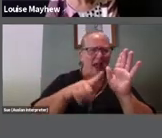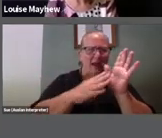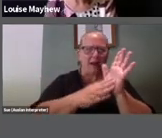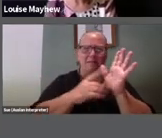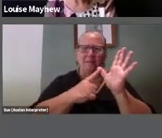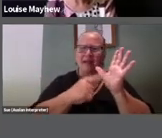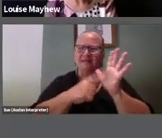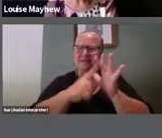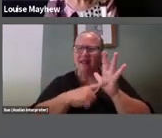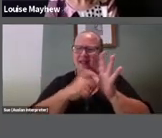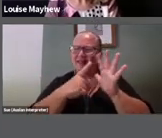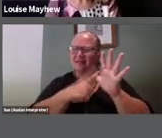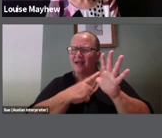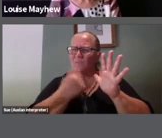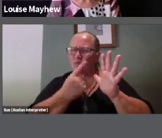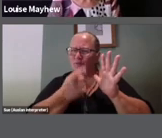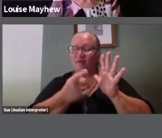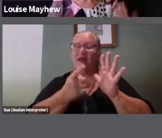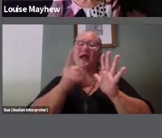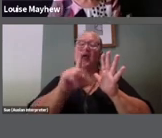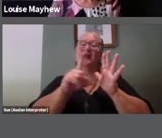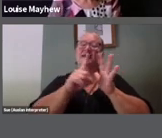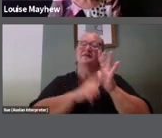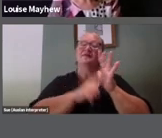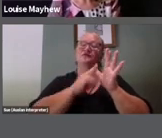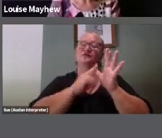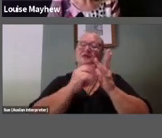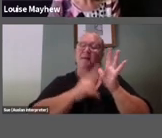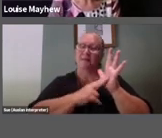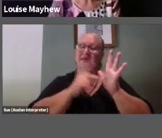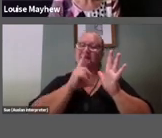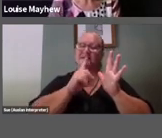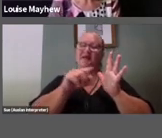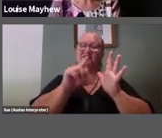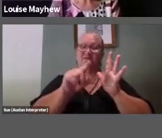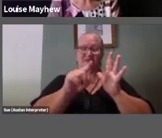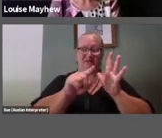answer that question. And Jasmine says ‘this form of appropriation is a lovely